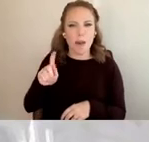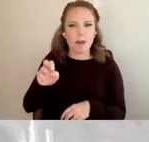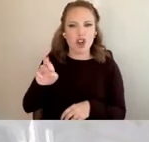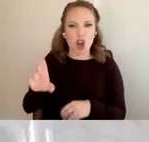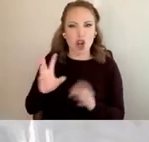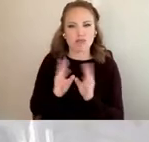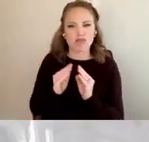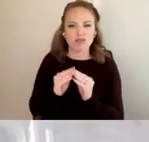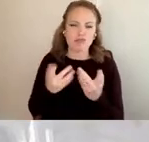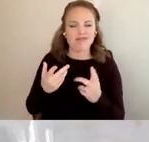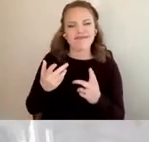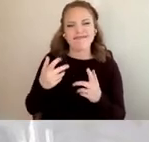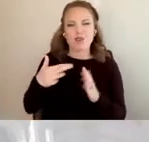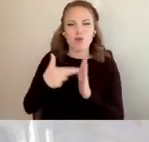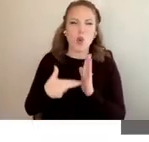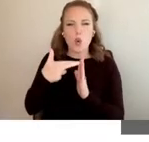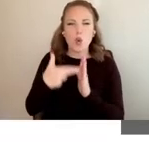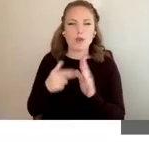So Cheyenne, the floor is yours.